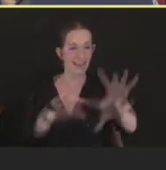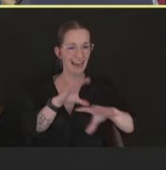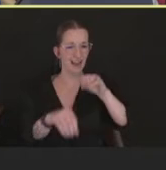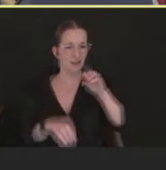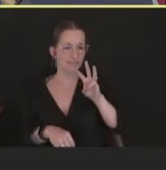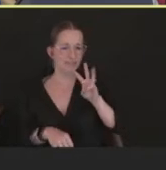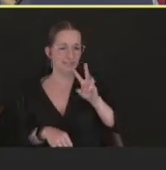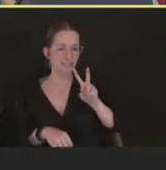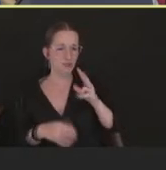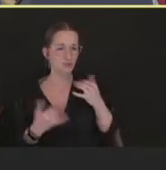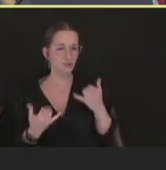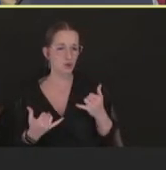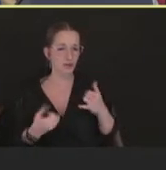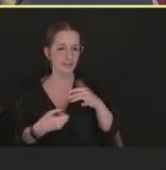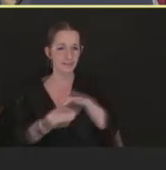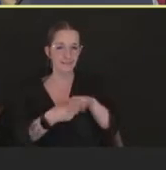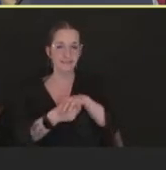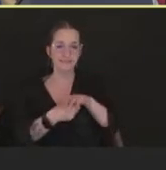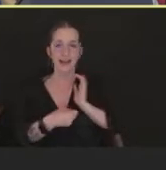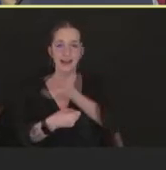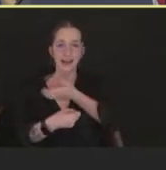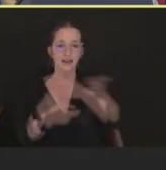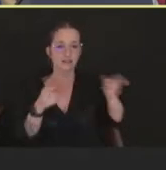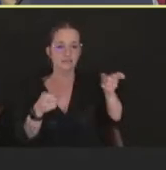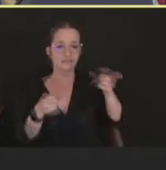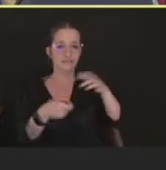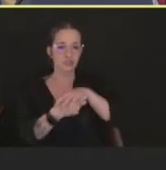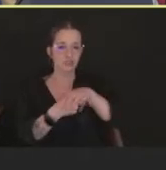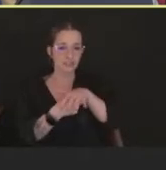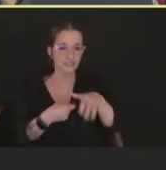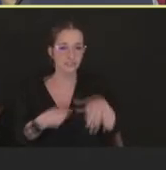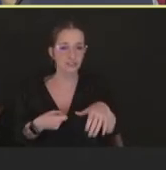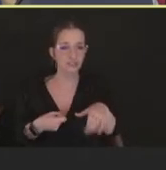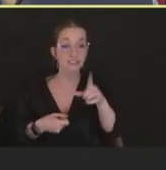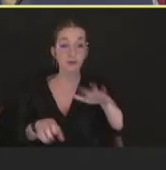this is through yesterday, and just updated last night on CDC websites.